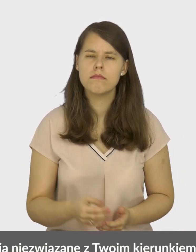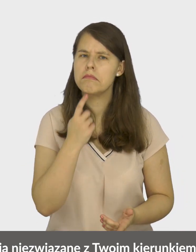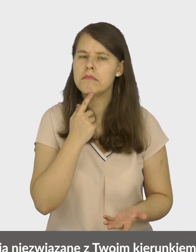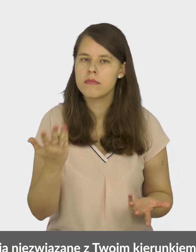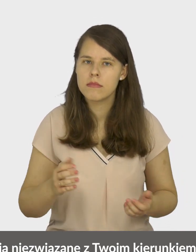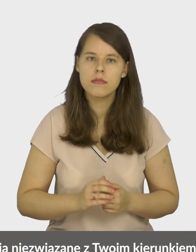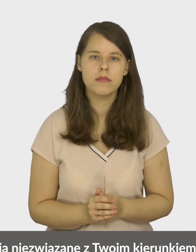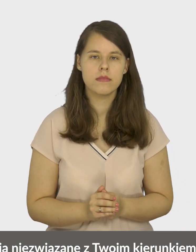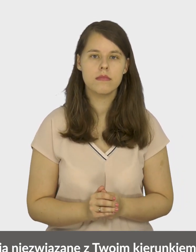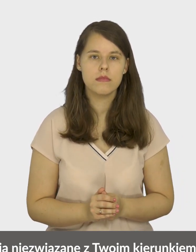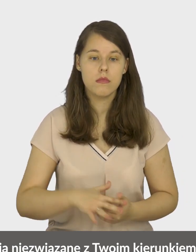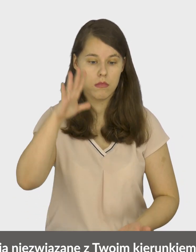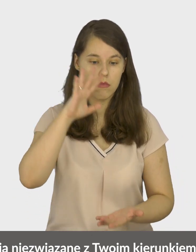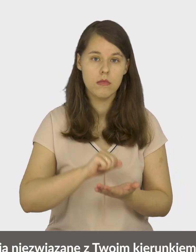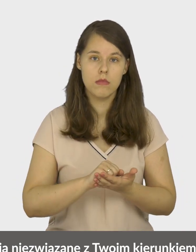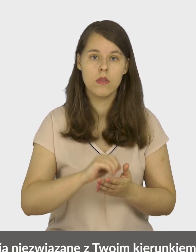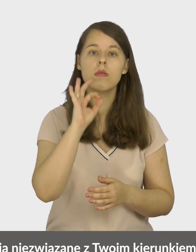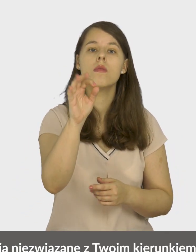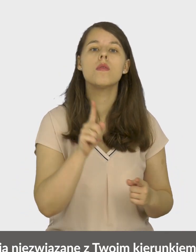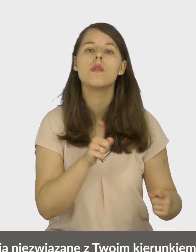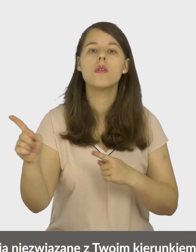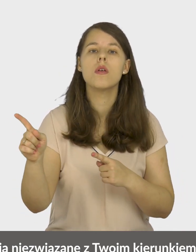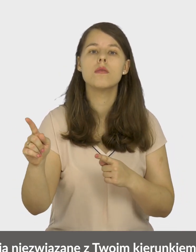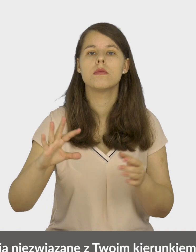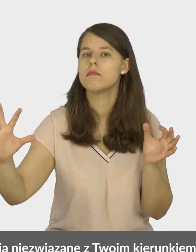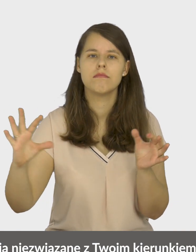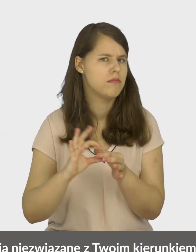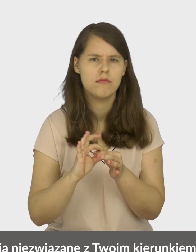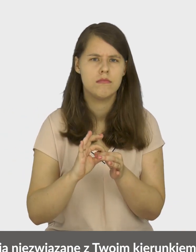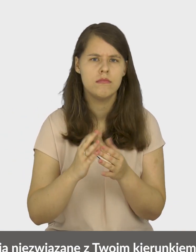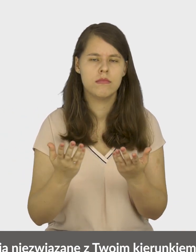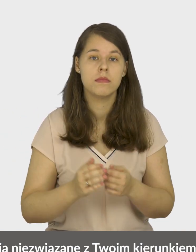These are classes unrelated to your field of study -.